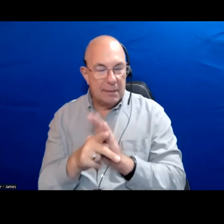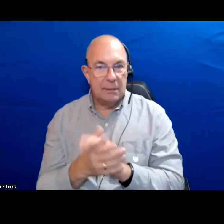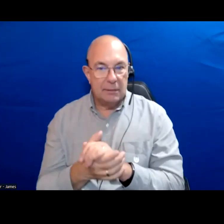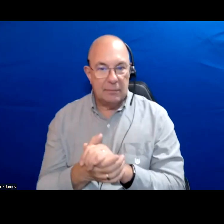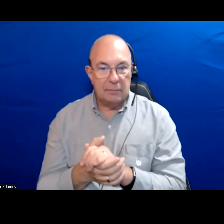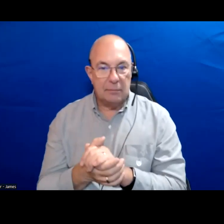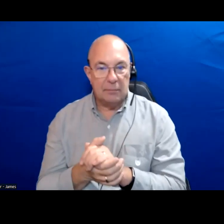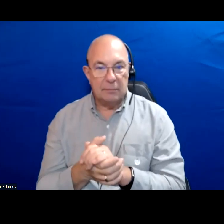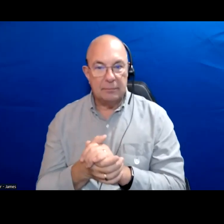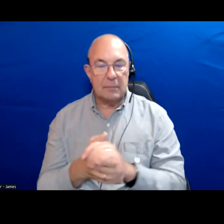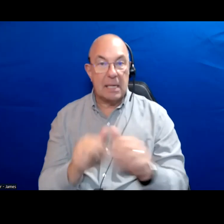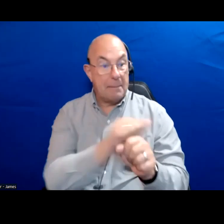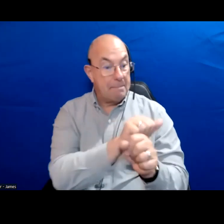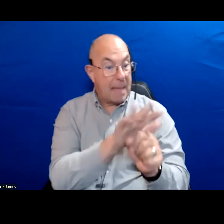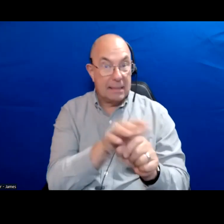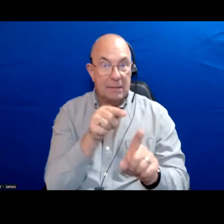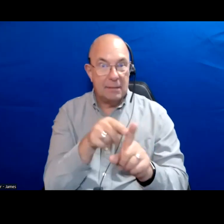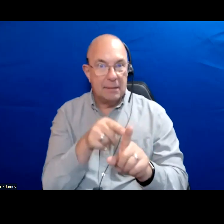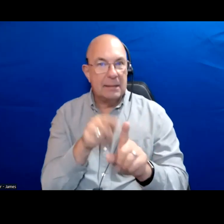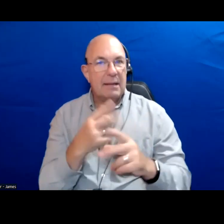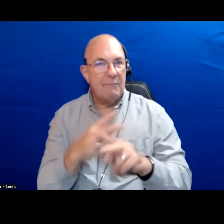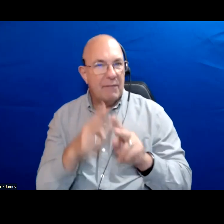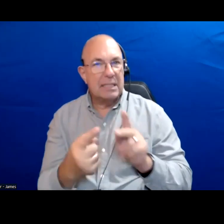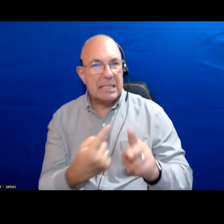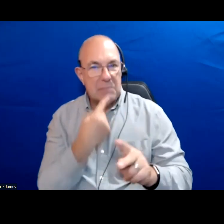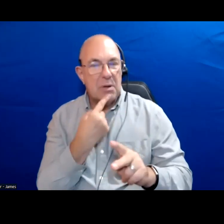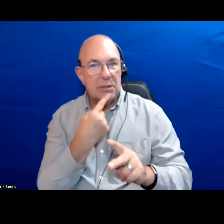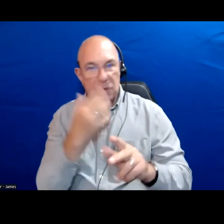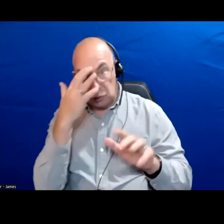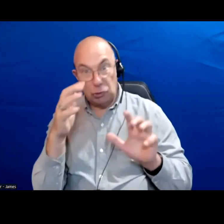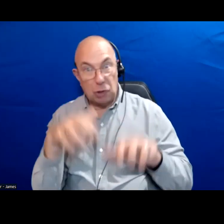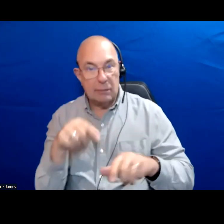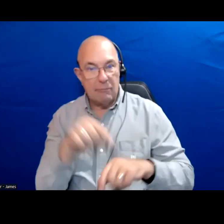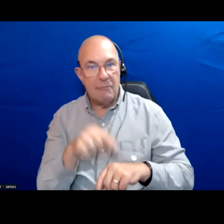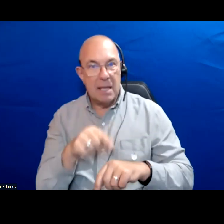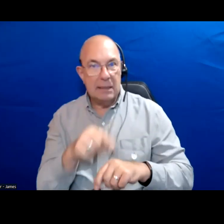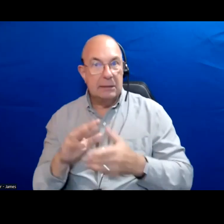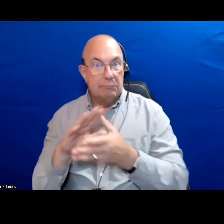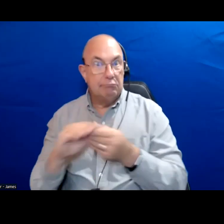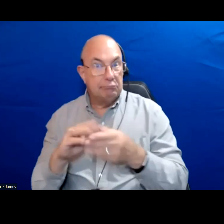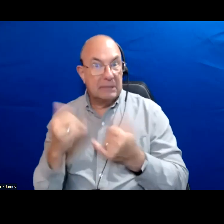And the last thing is the pandemic it is disappointing and shocking how little the pandemic is actually mentioned in platforms.